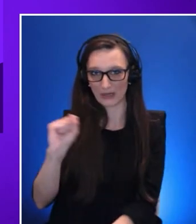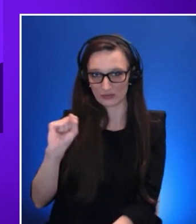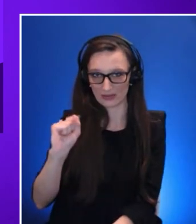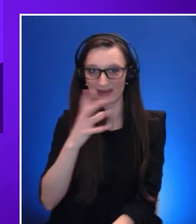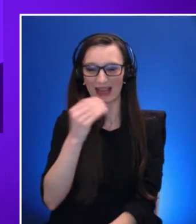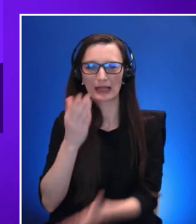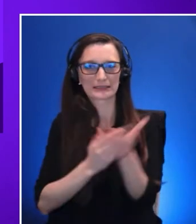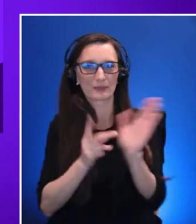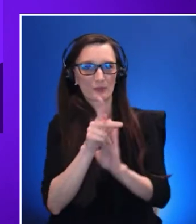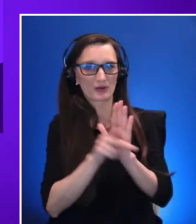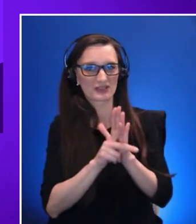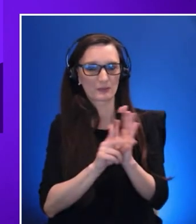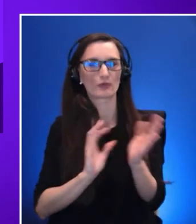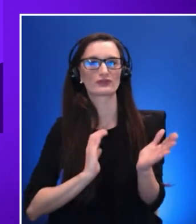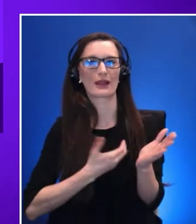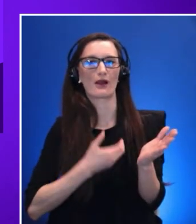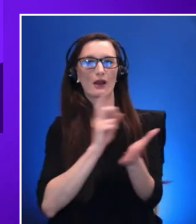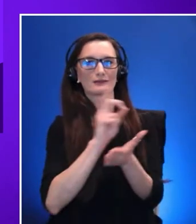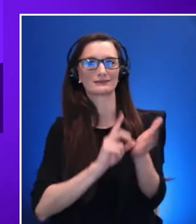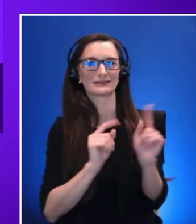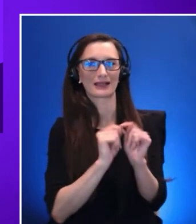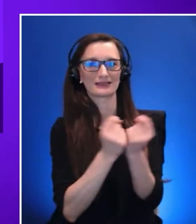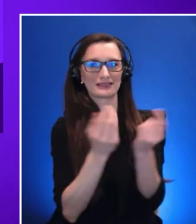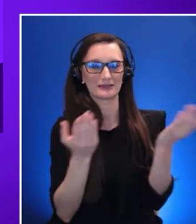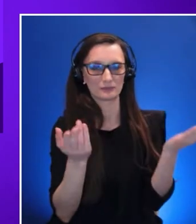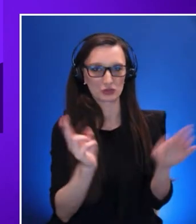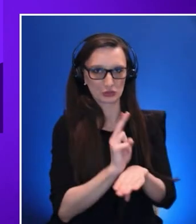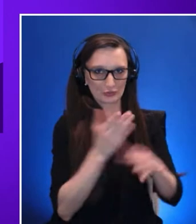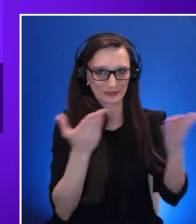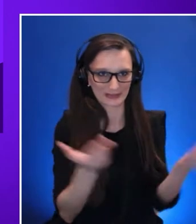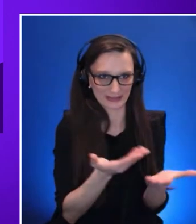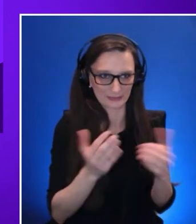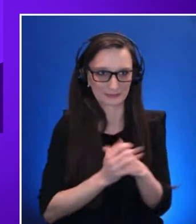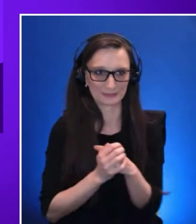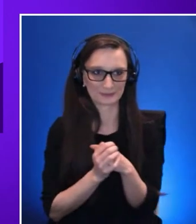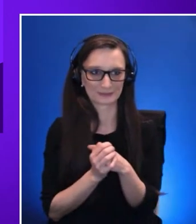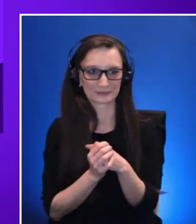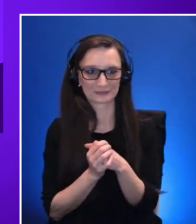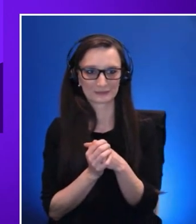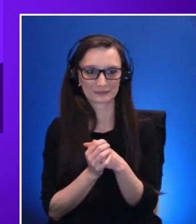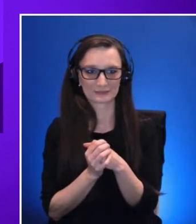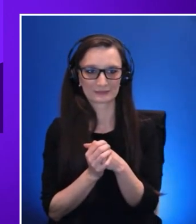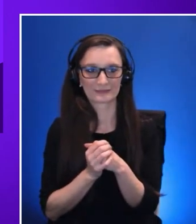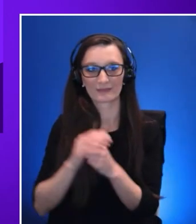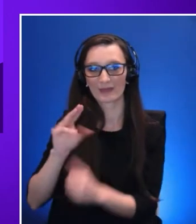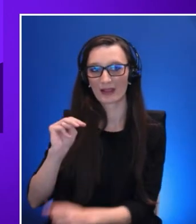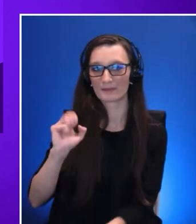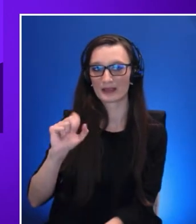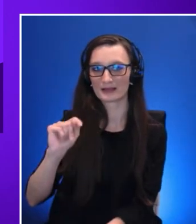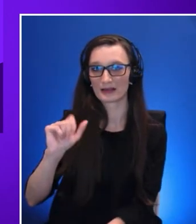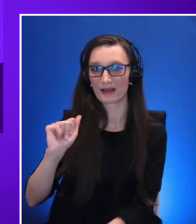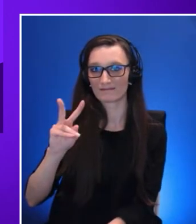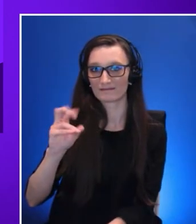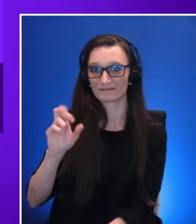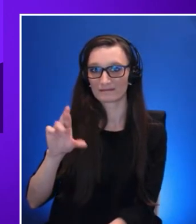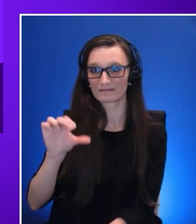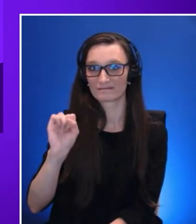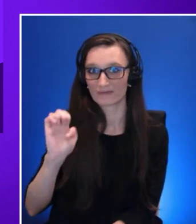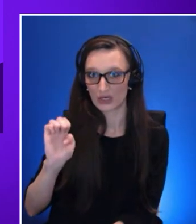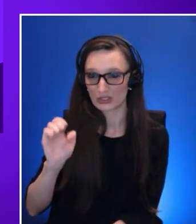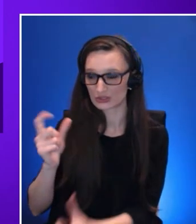at Accenture. The advantage of the enterprise metaverse is that it is in its infancy. Therefore